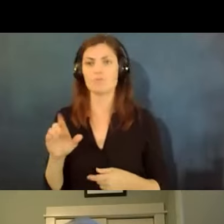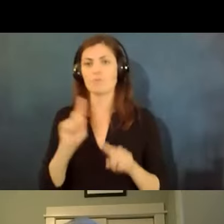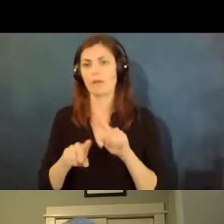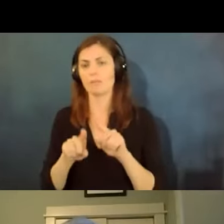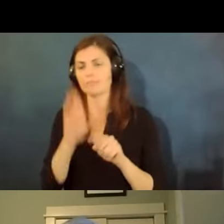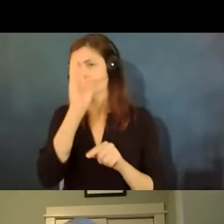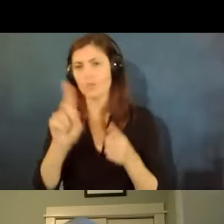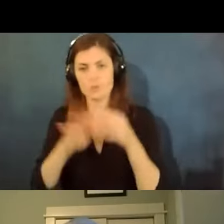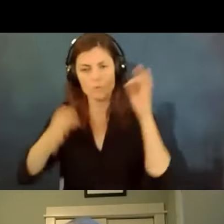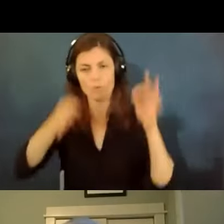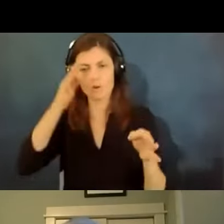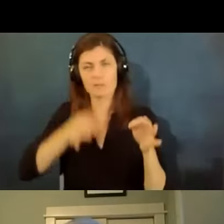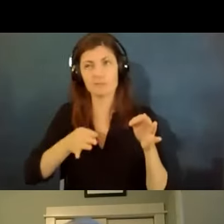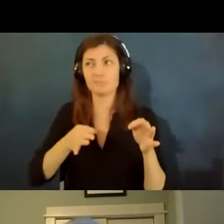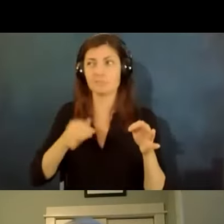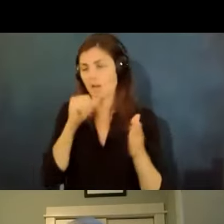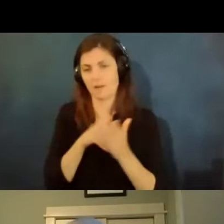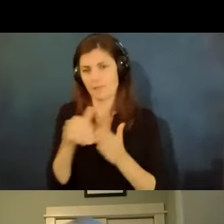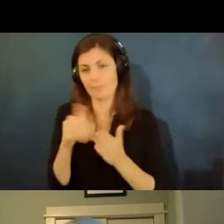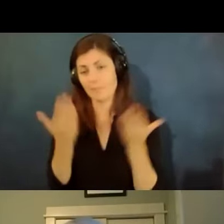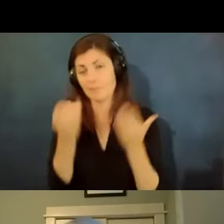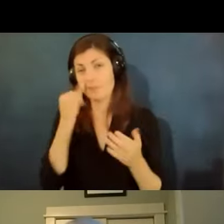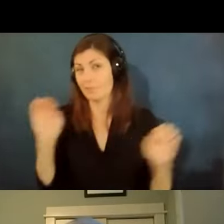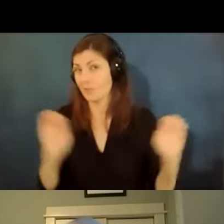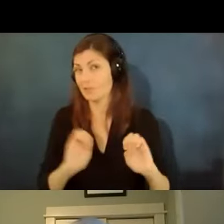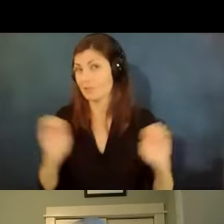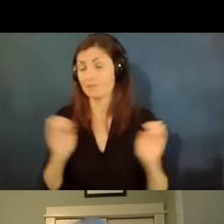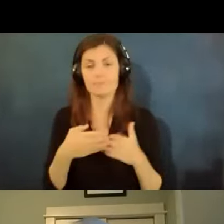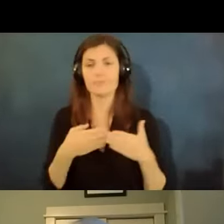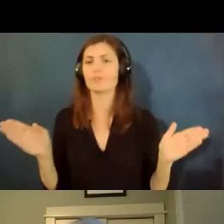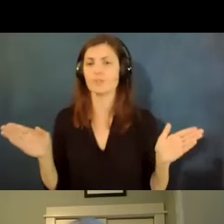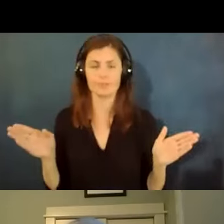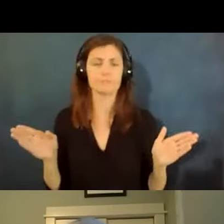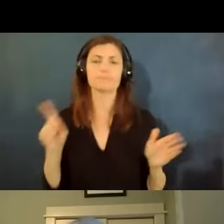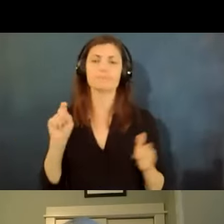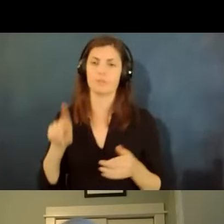there may be exceptions if there's an emergency but in general you have to go to the eeoc or